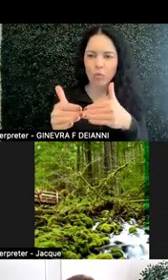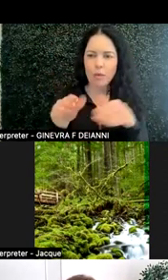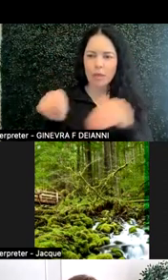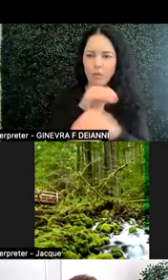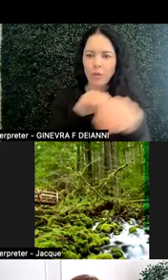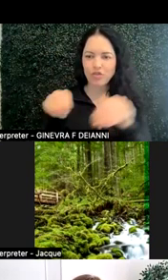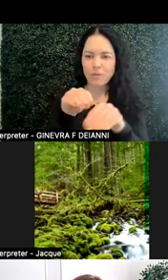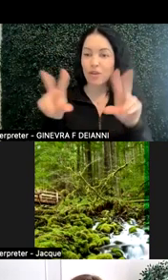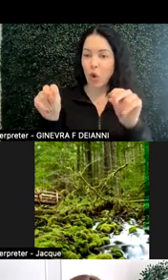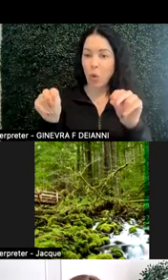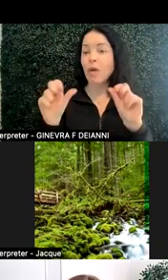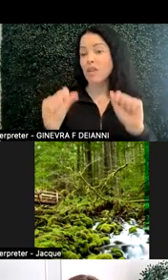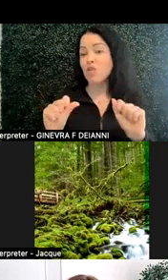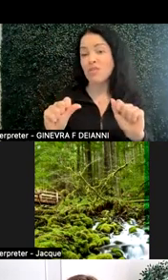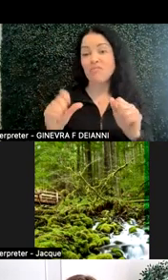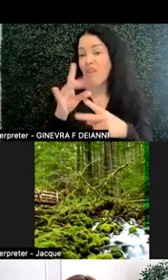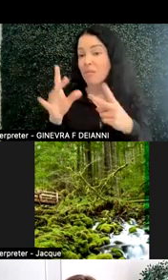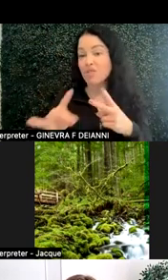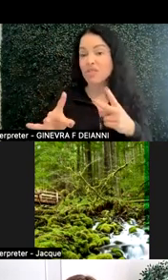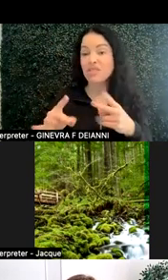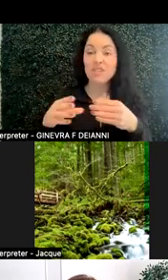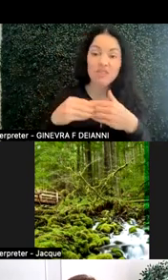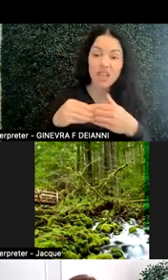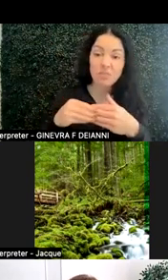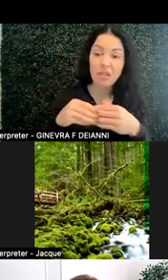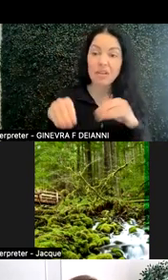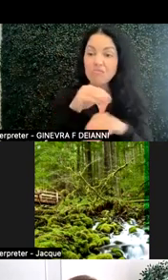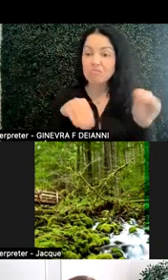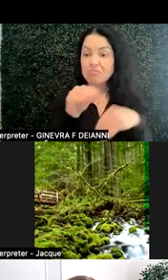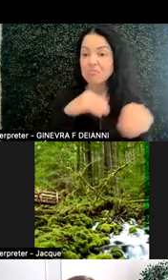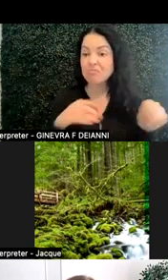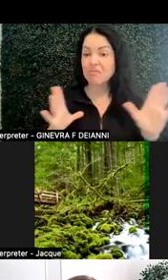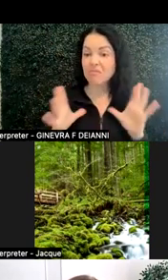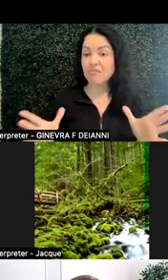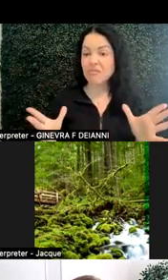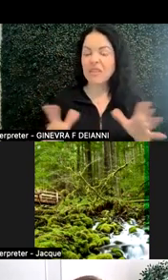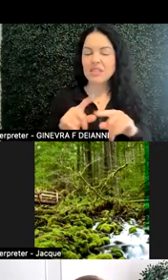There could be flexibility. And again for where they are in this space, sitting,